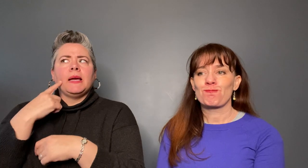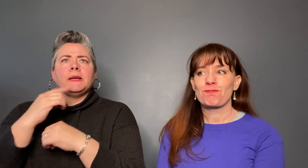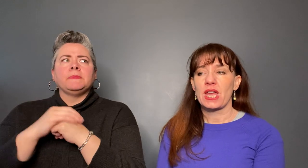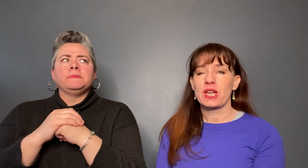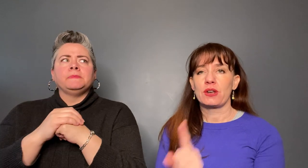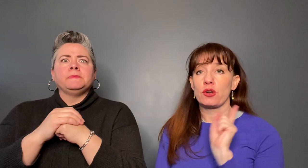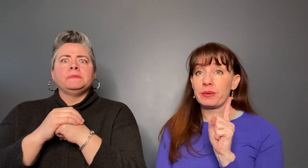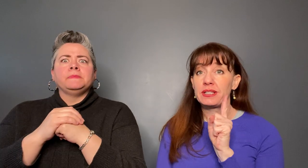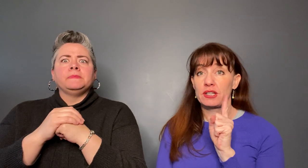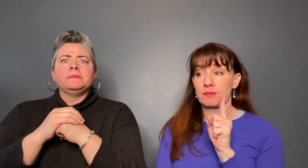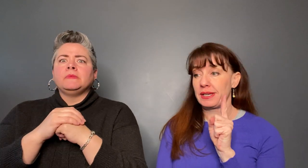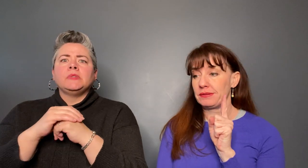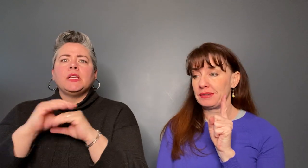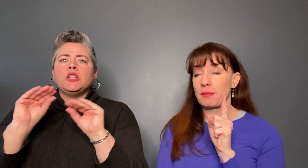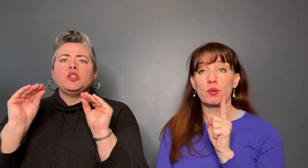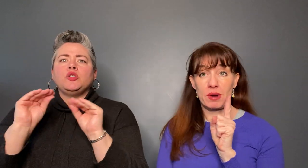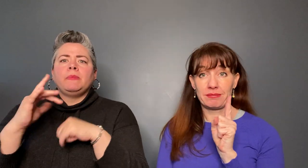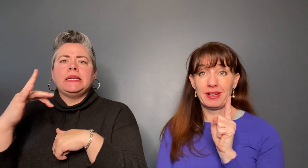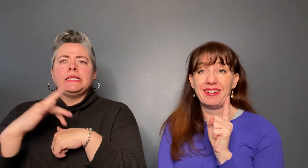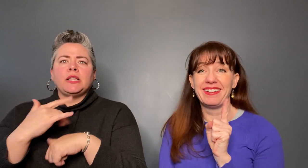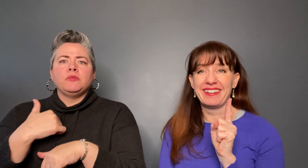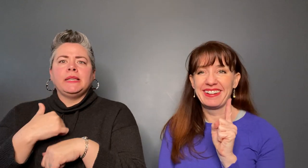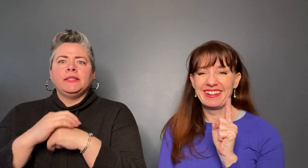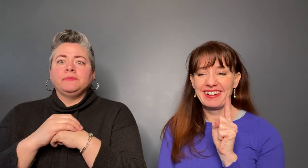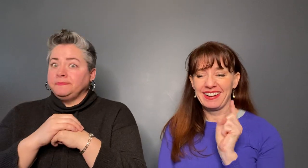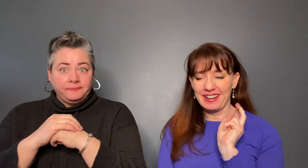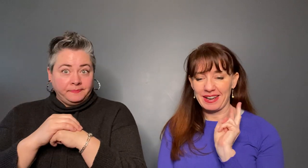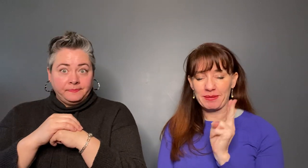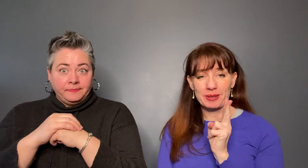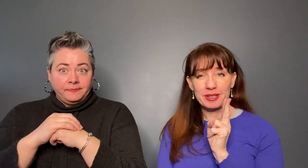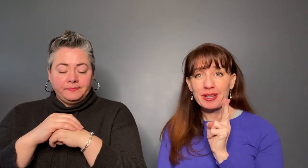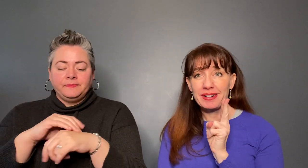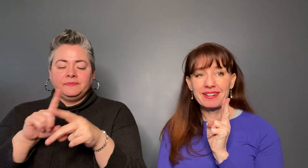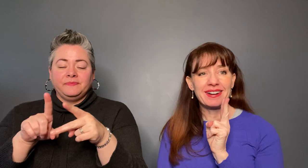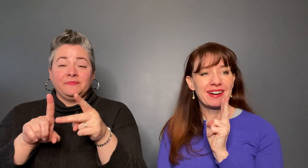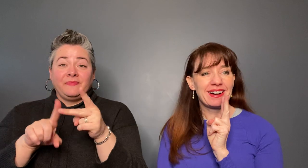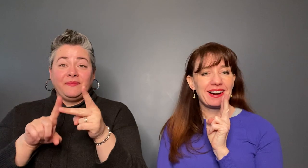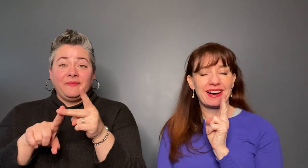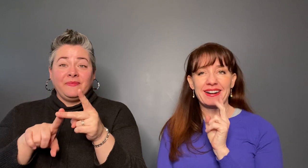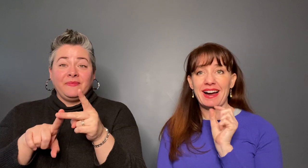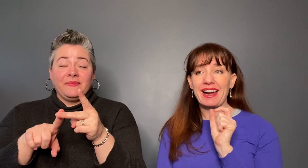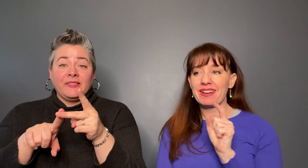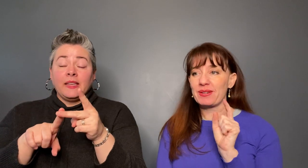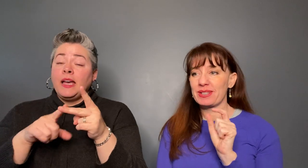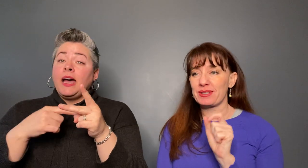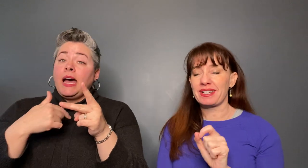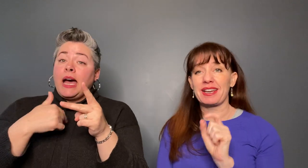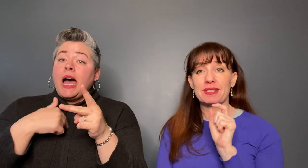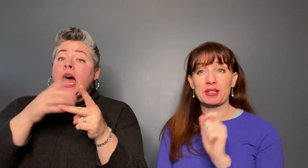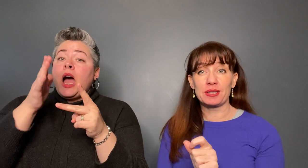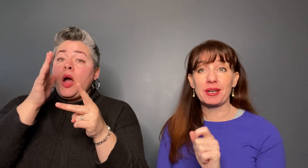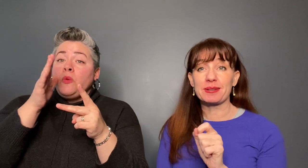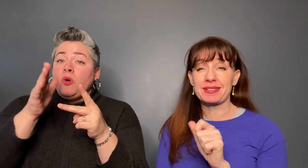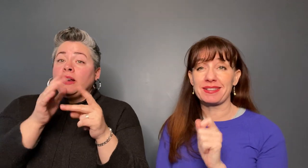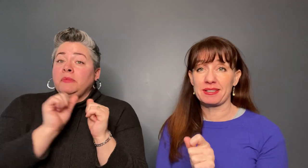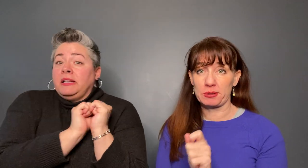nobody touch me (number 1)..( number 2) I am going to stay as close to this tour